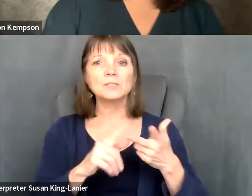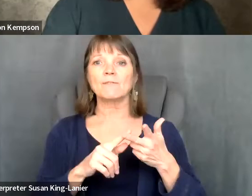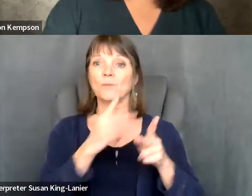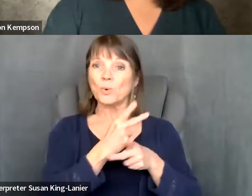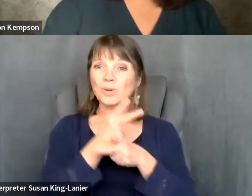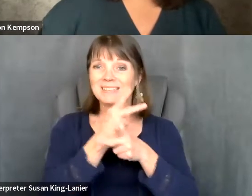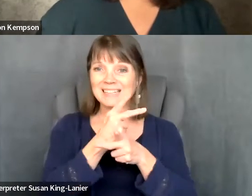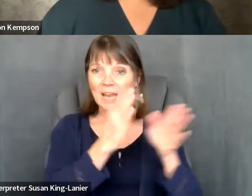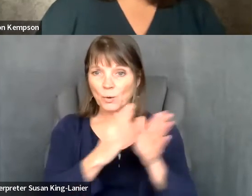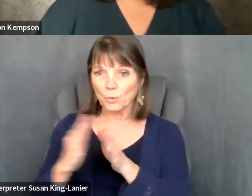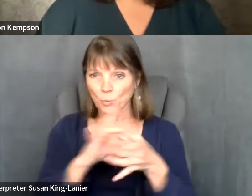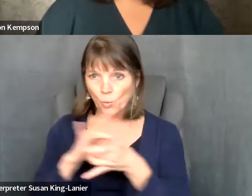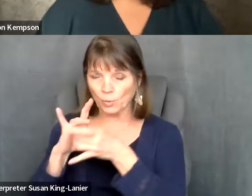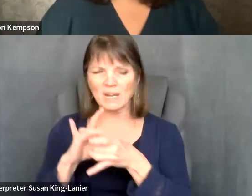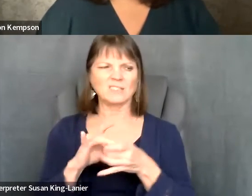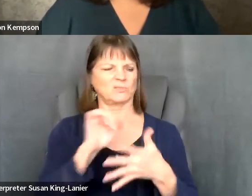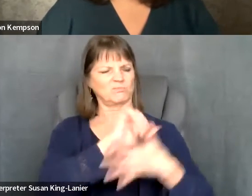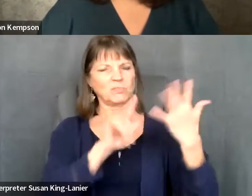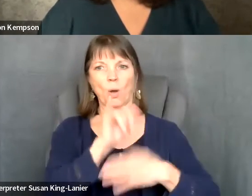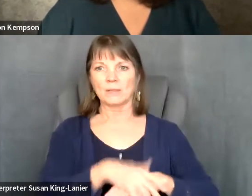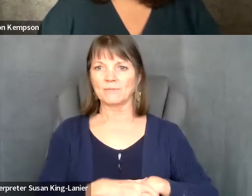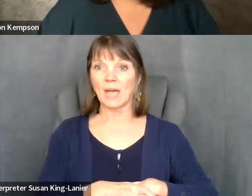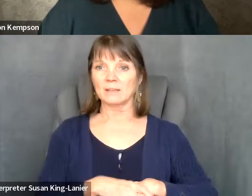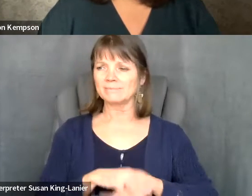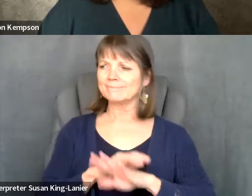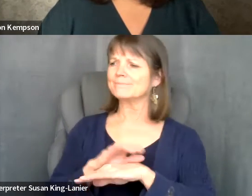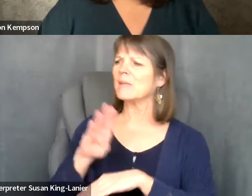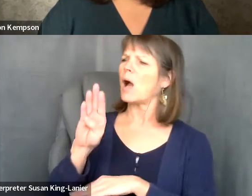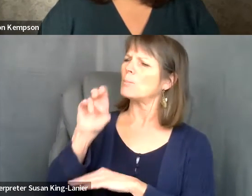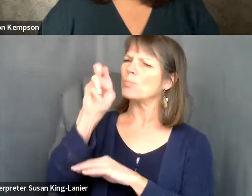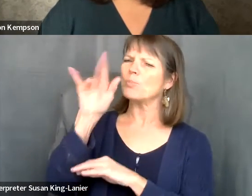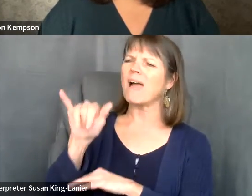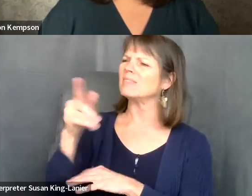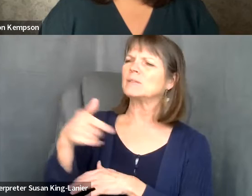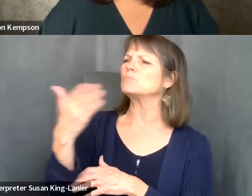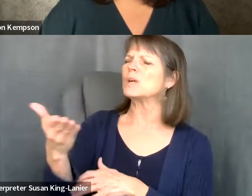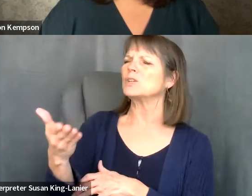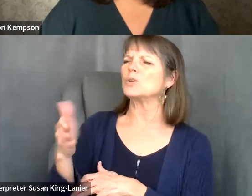Kelly Crosbie: It's. Kelly Crosbie: Brandon. What about you? Won't You just come the value of what threats of the professions, did